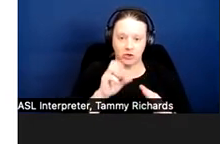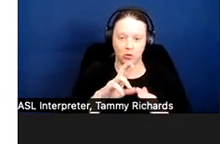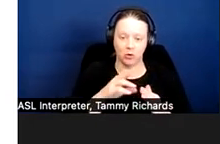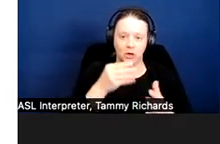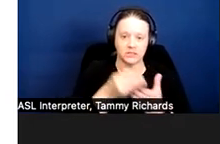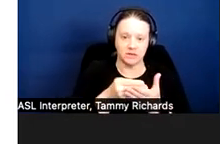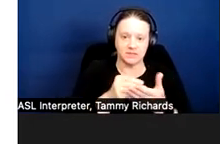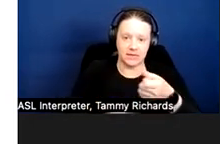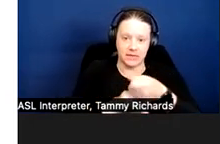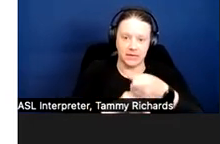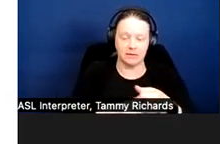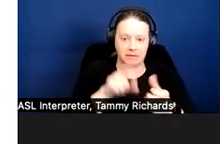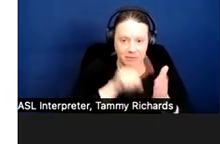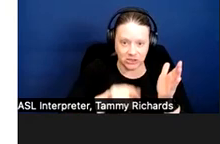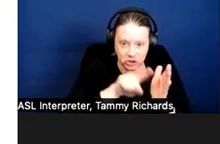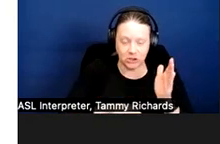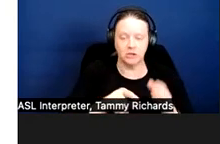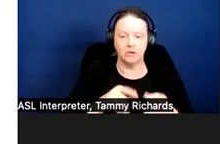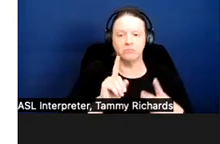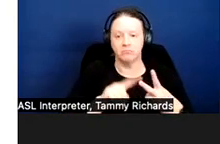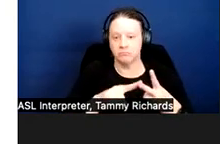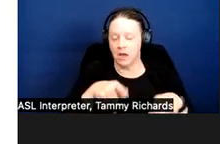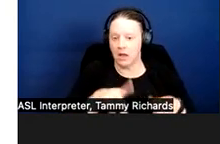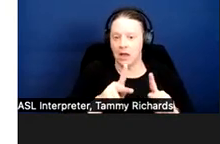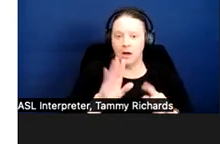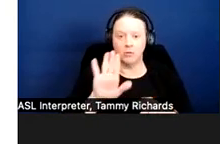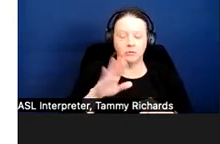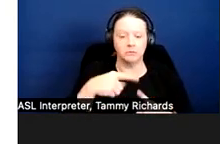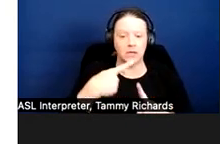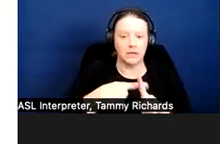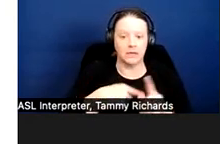Or may allow extra time to allow a tenant to access and utilize services to address